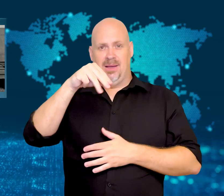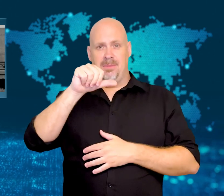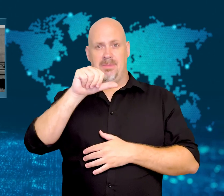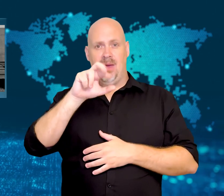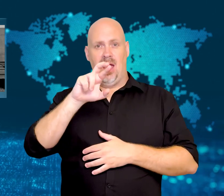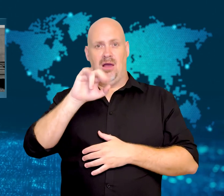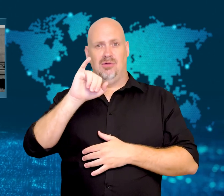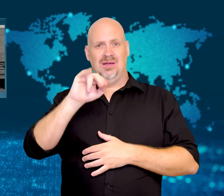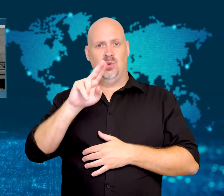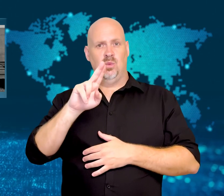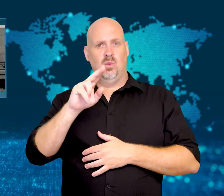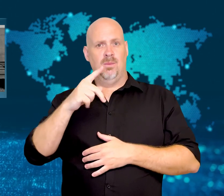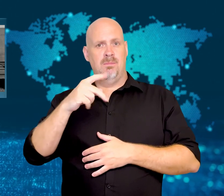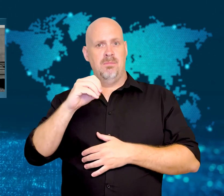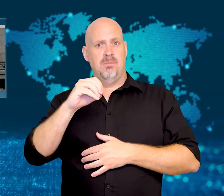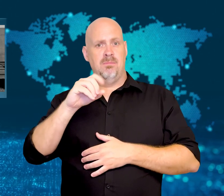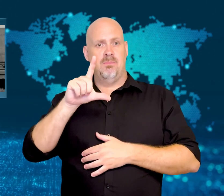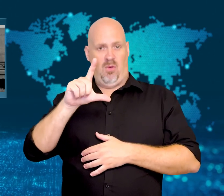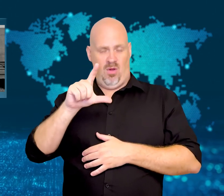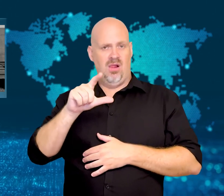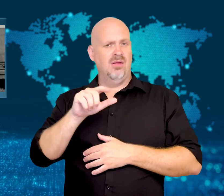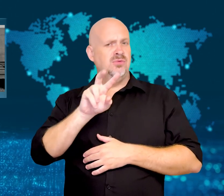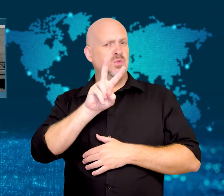prisoners of war.